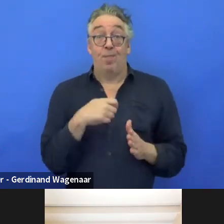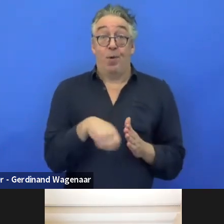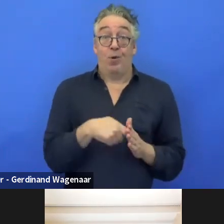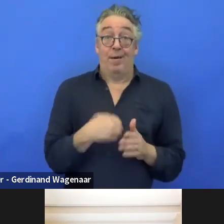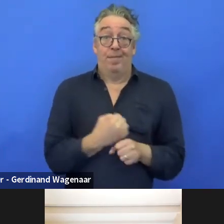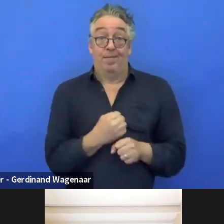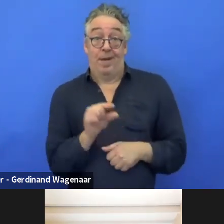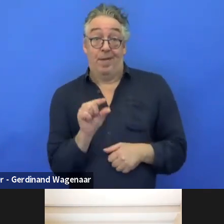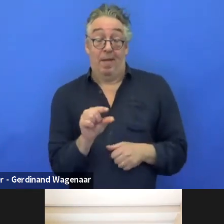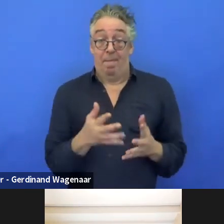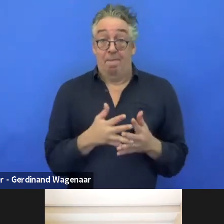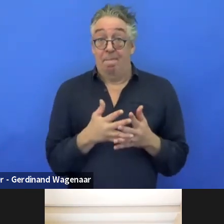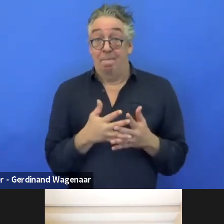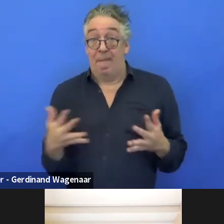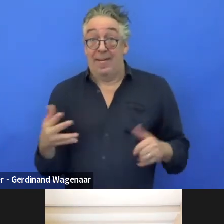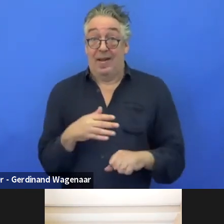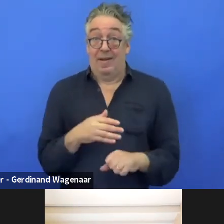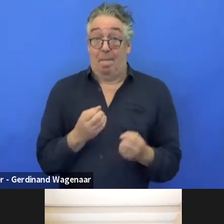and our members in order to keep it alive.